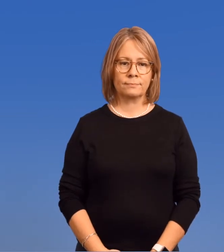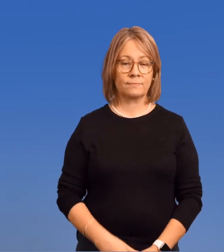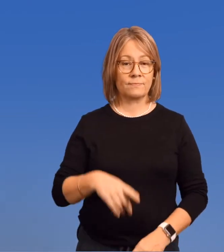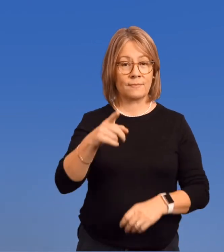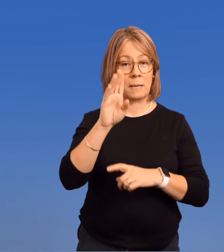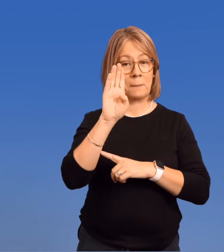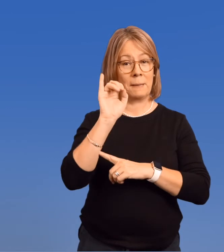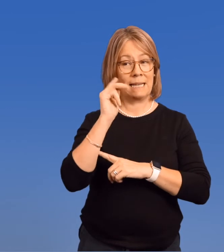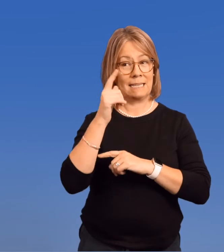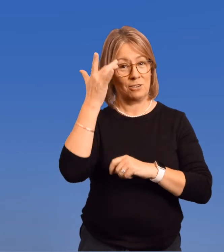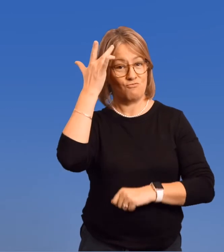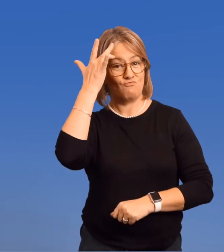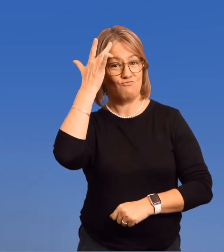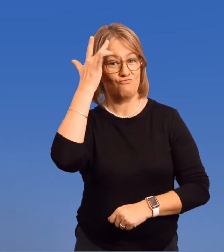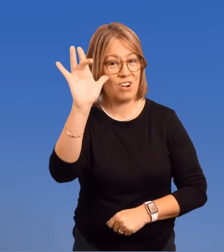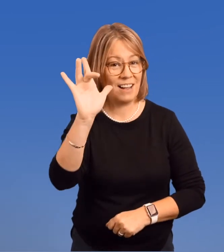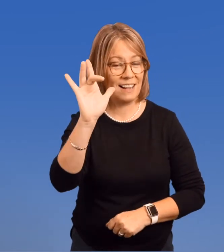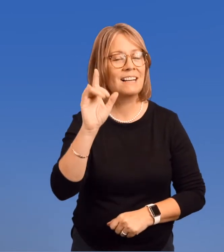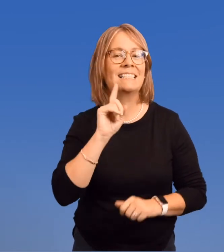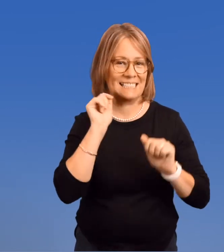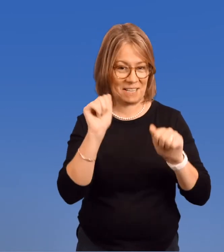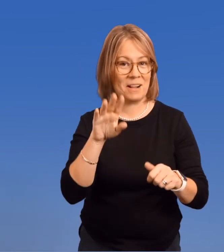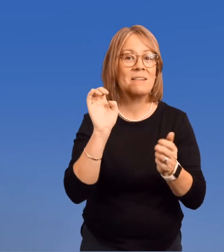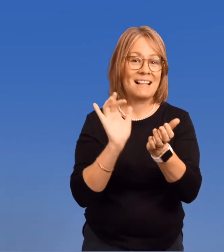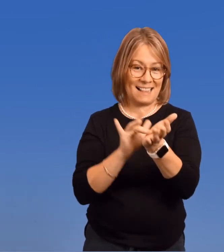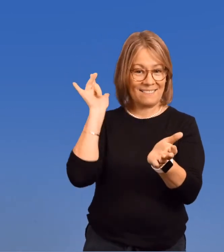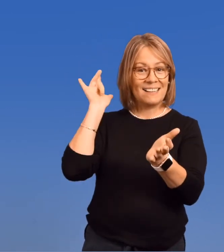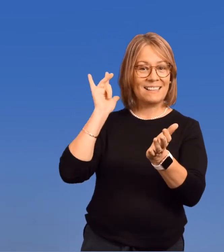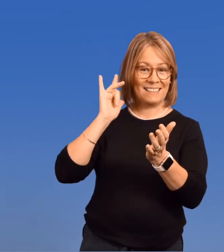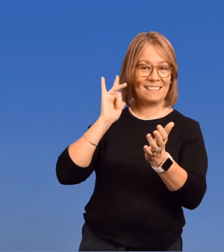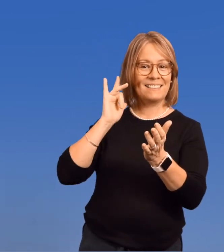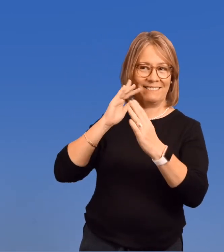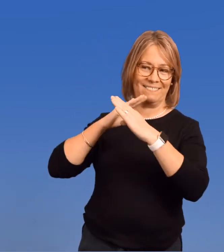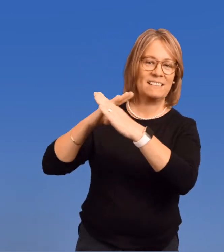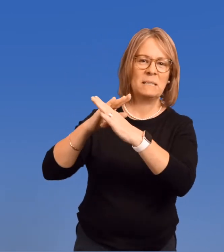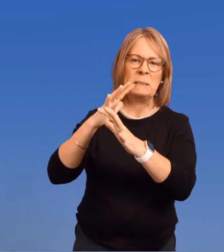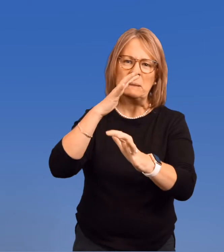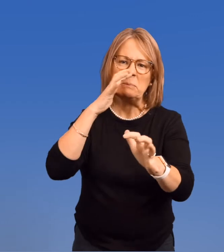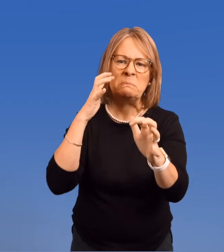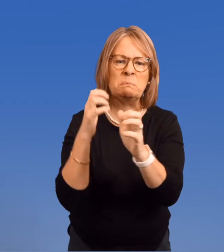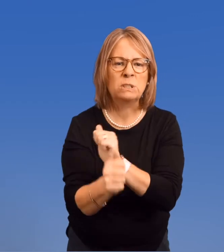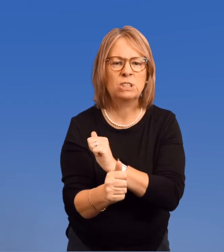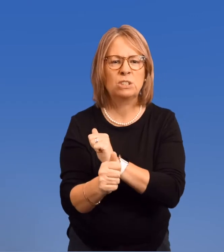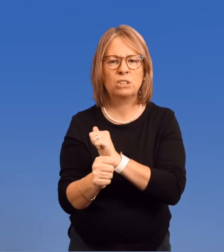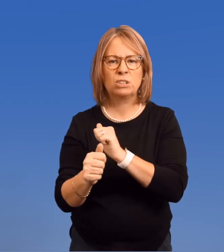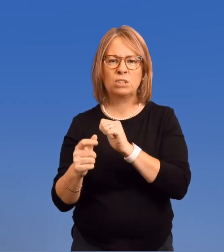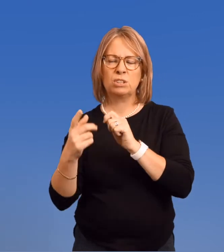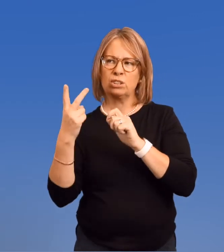Being smart can be a great defense against such meanness